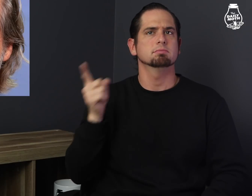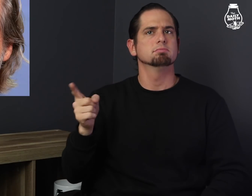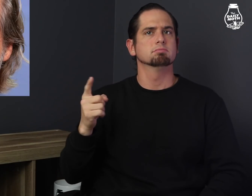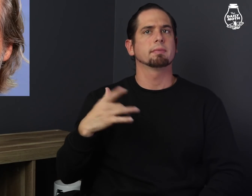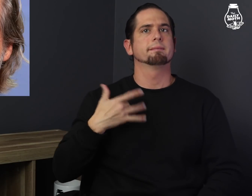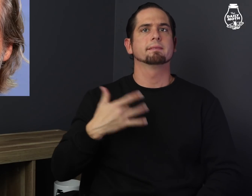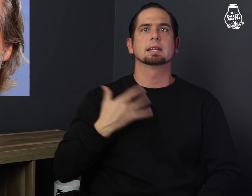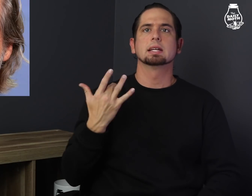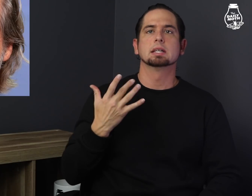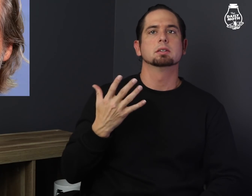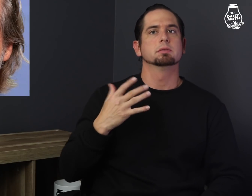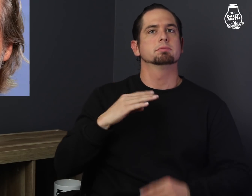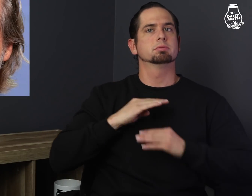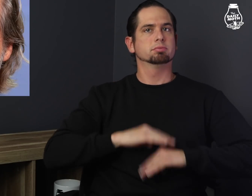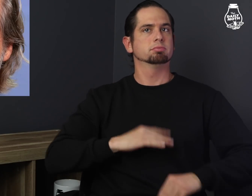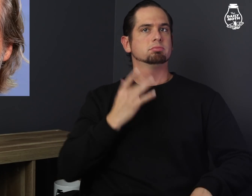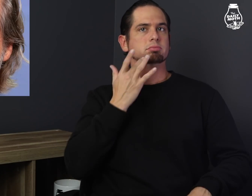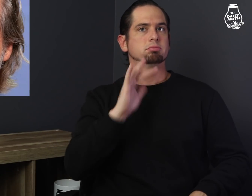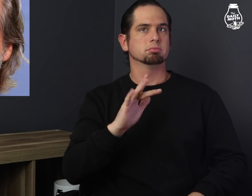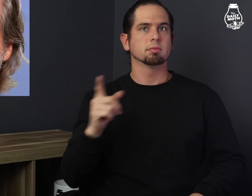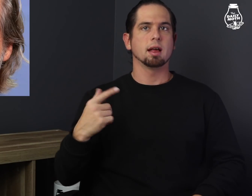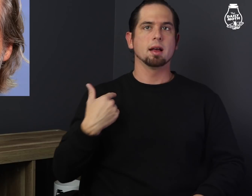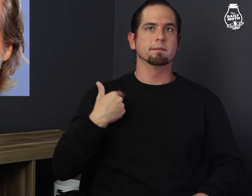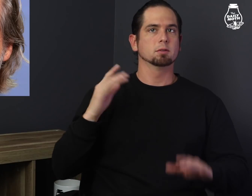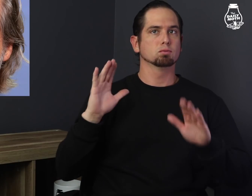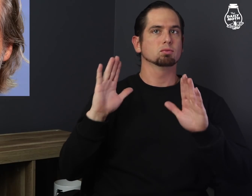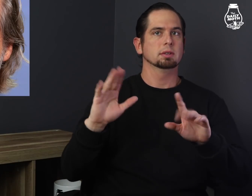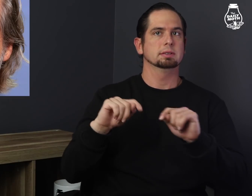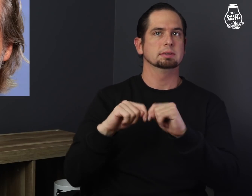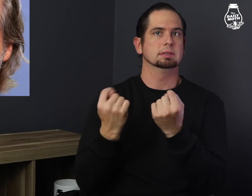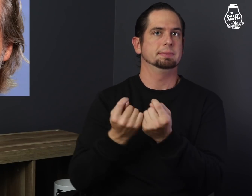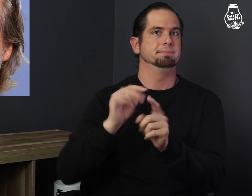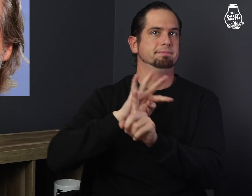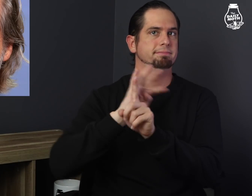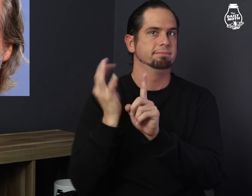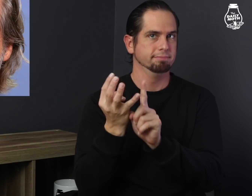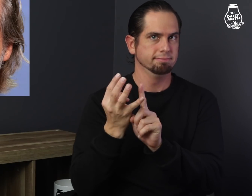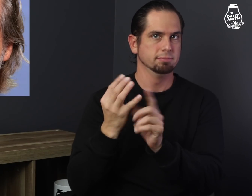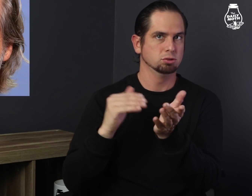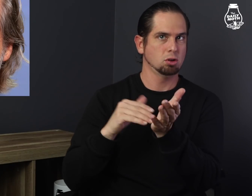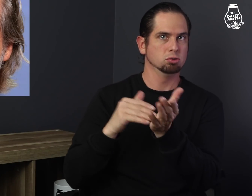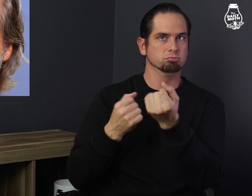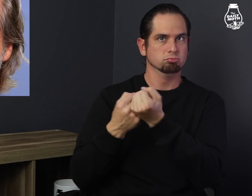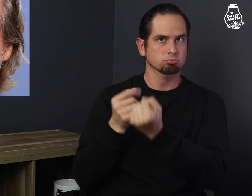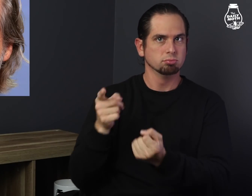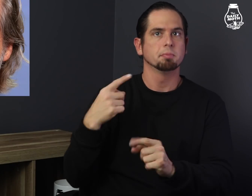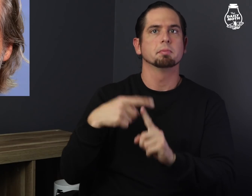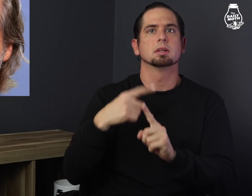he feels fortunate that he has a great team of doctors and